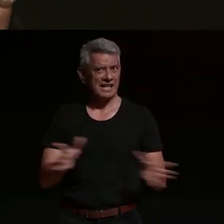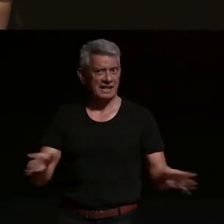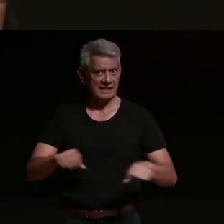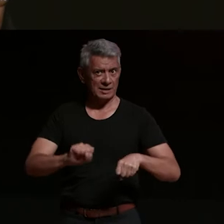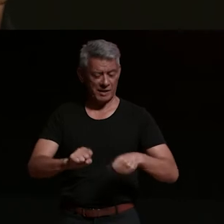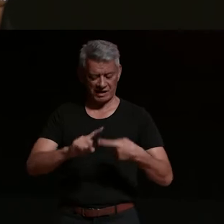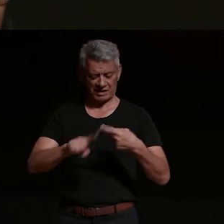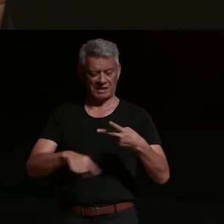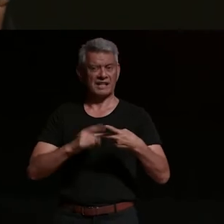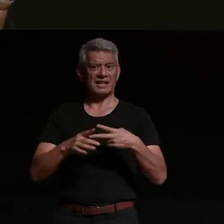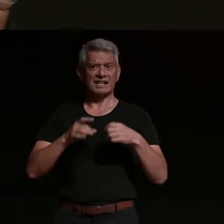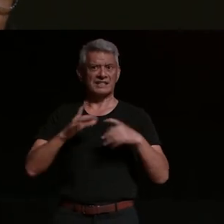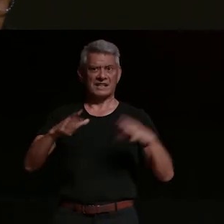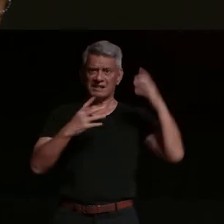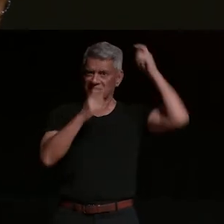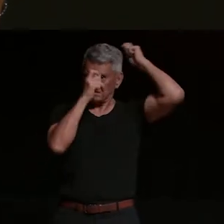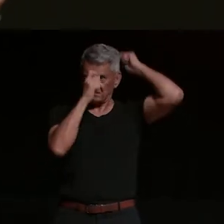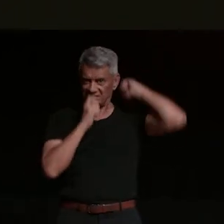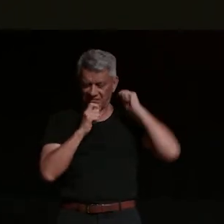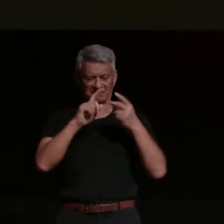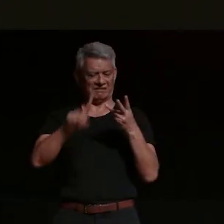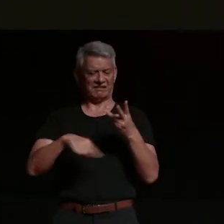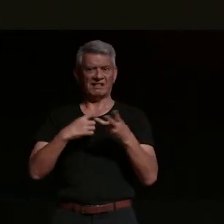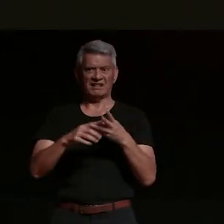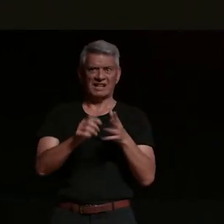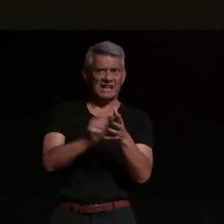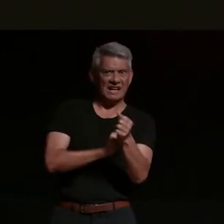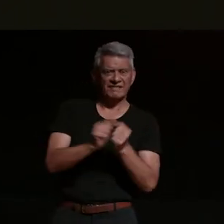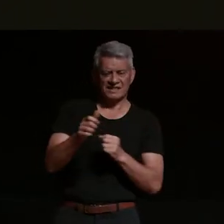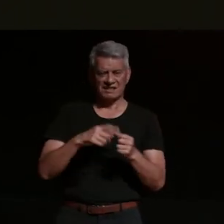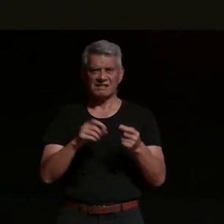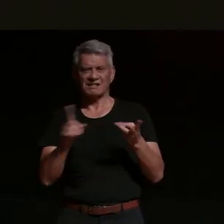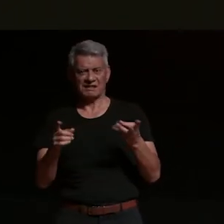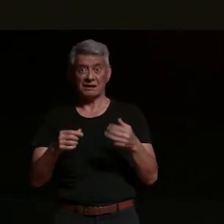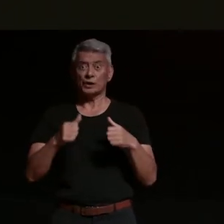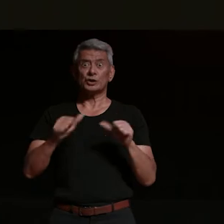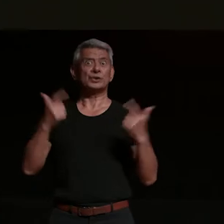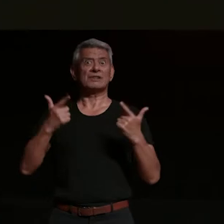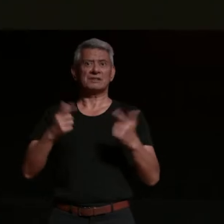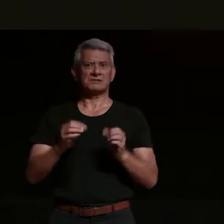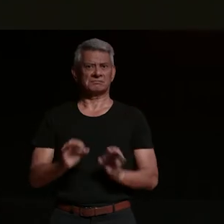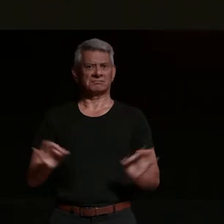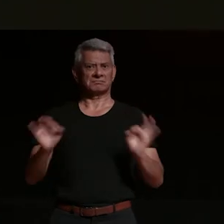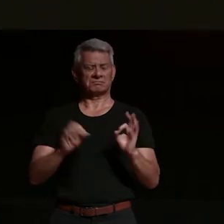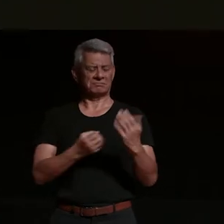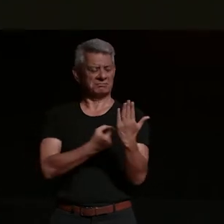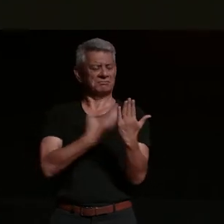boots the gloves the everything and it's not used much that means basically that some bloke